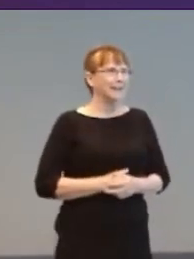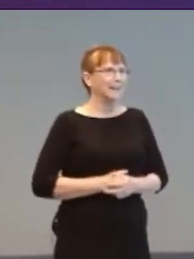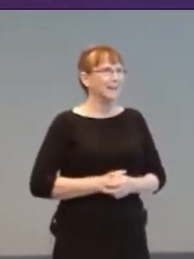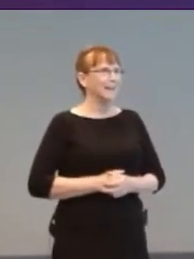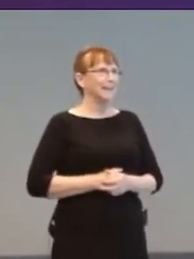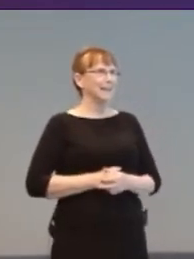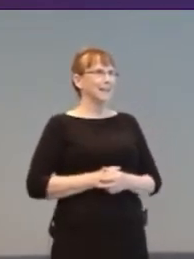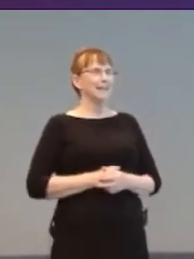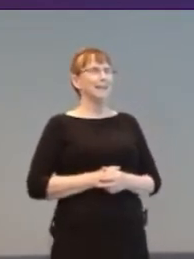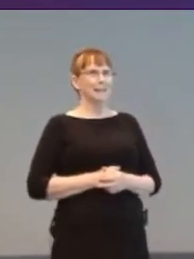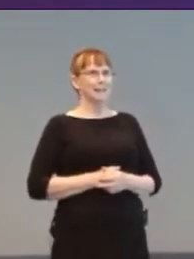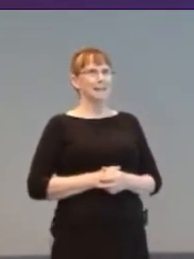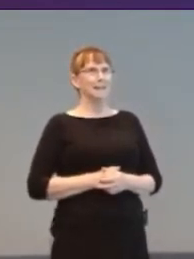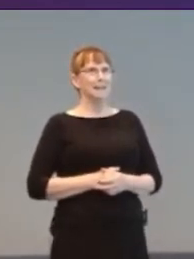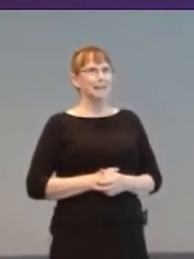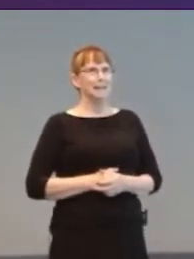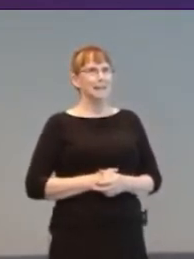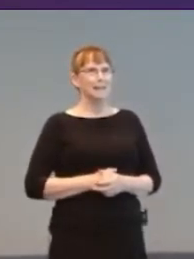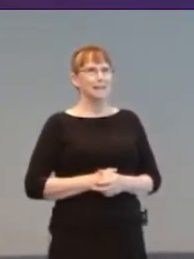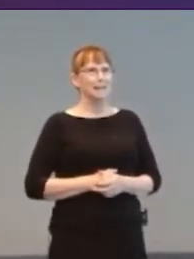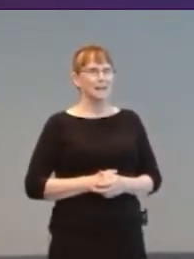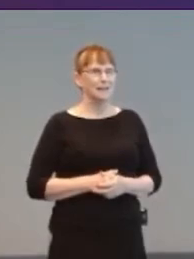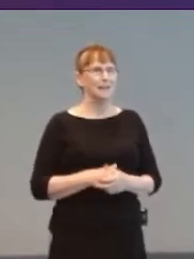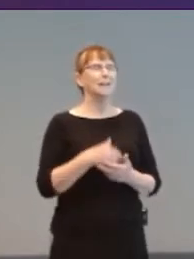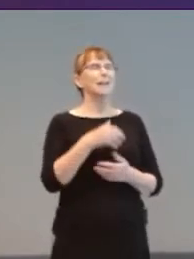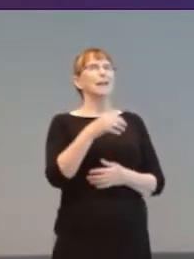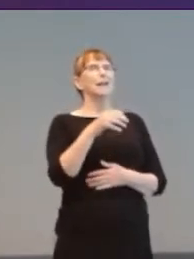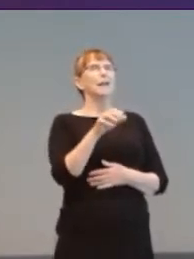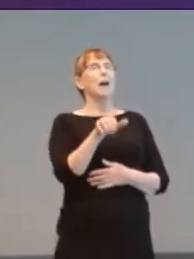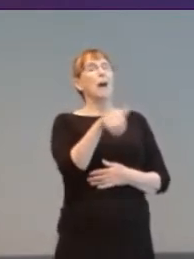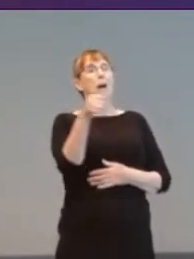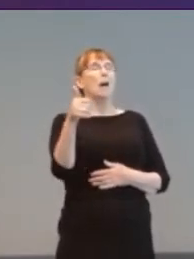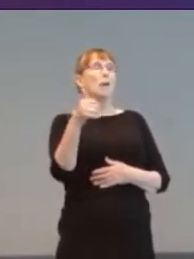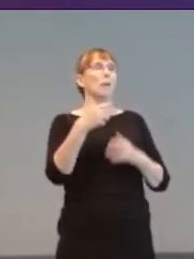Sharing these blind accessible worlds on-line included Audyssey in 1996,